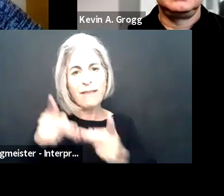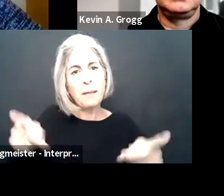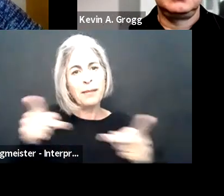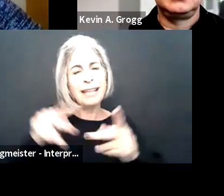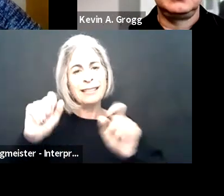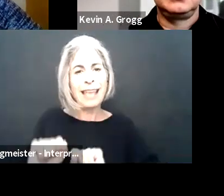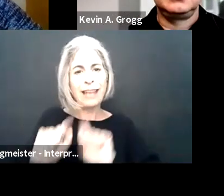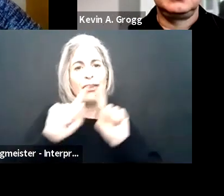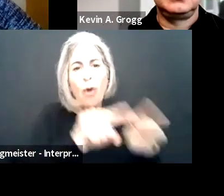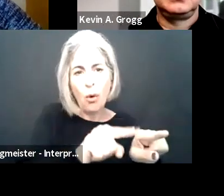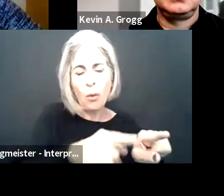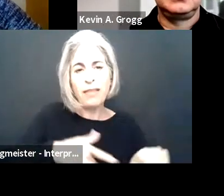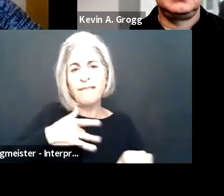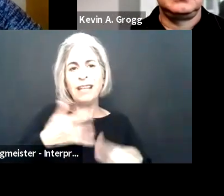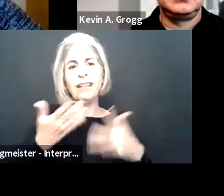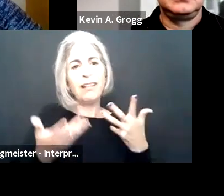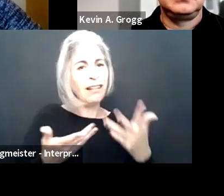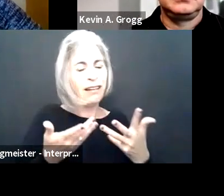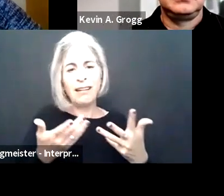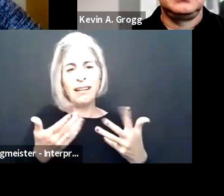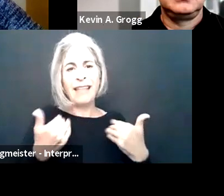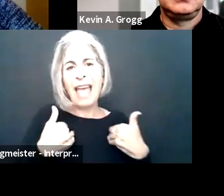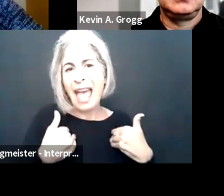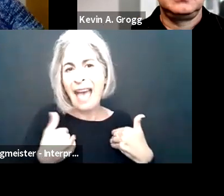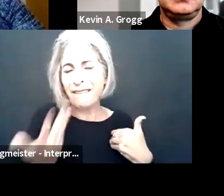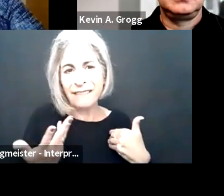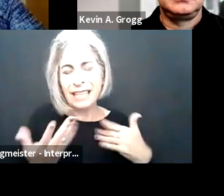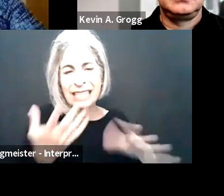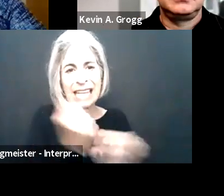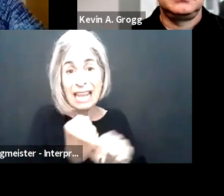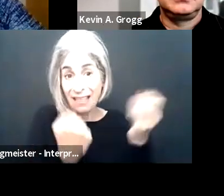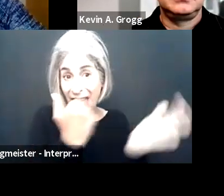or a person determines that they need assistance, there's someplace they can